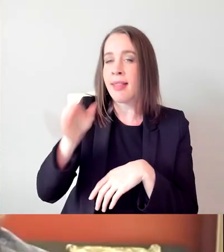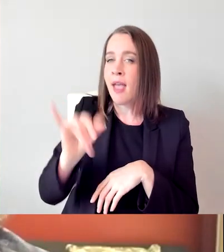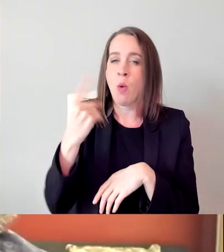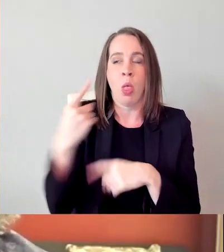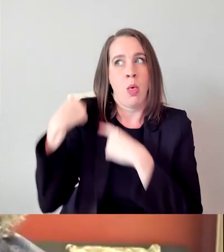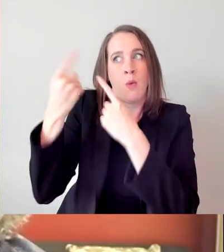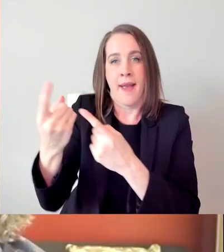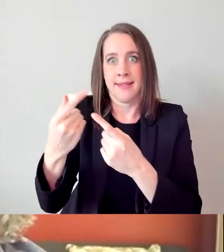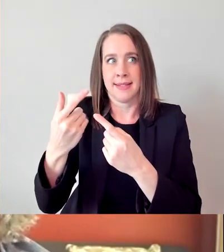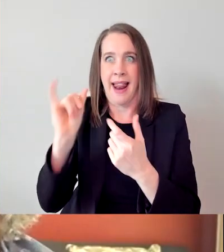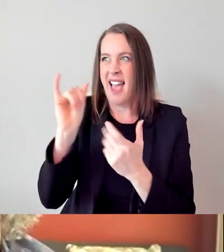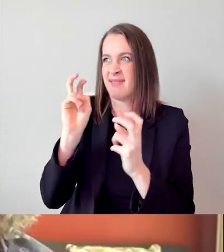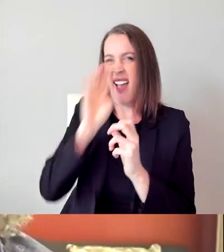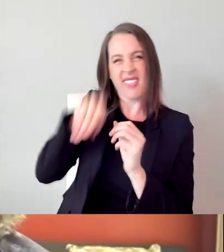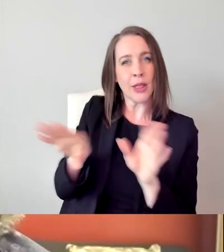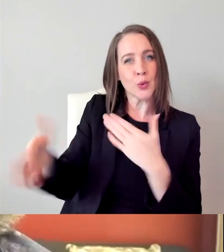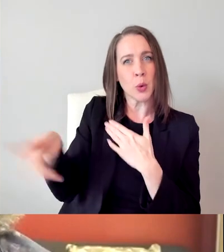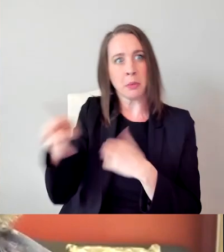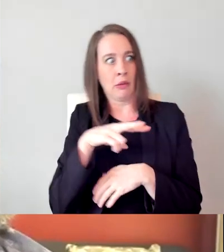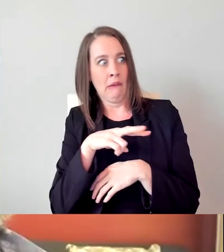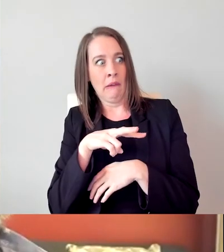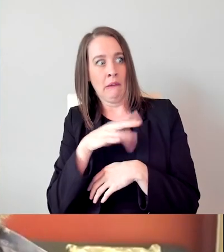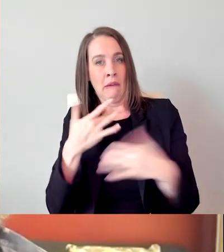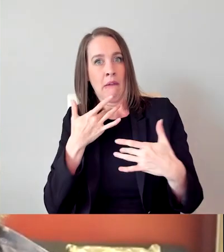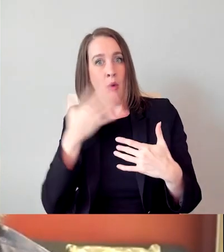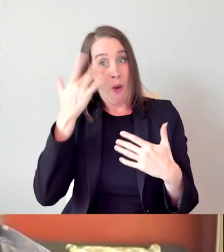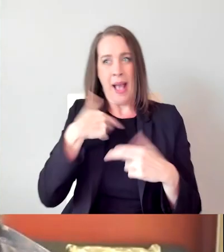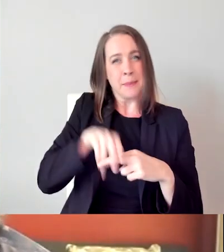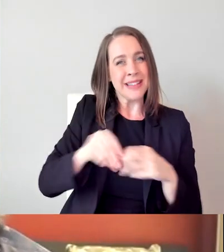And it was only by having years and years of experience